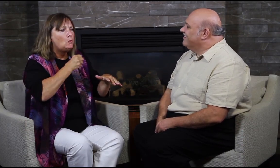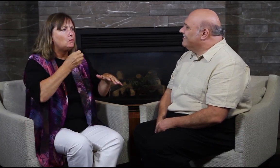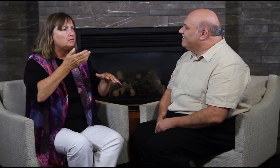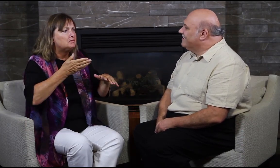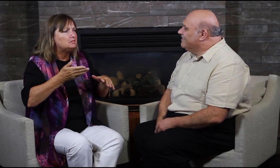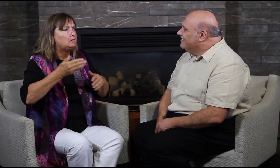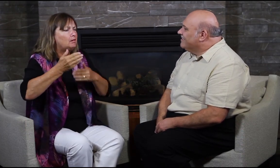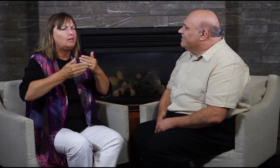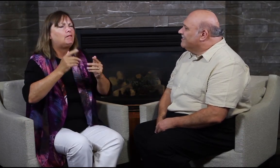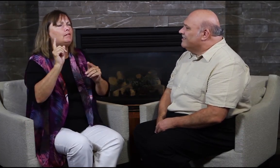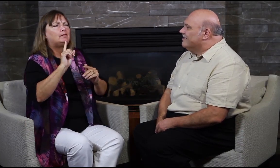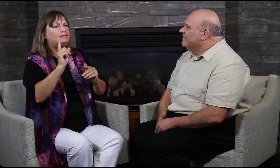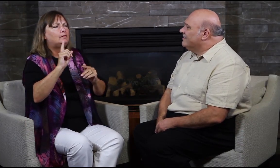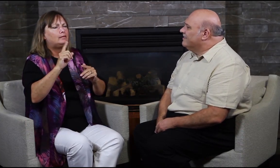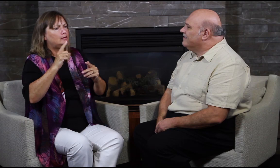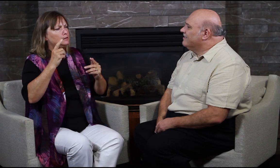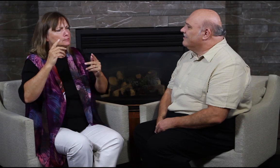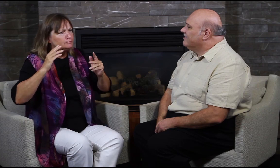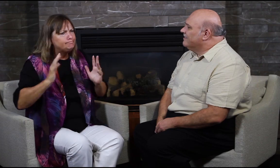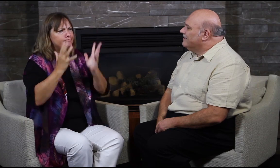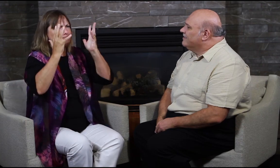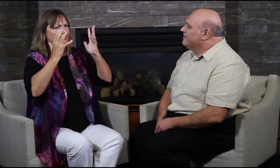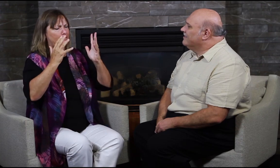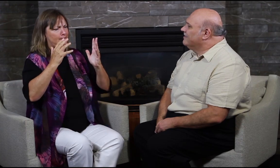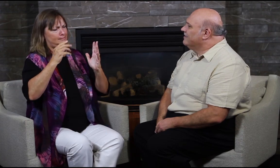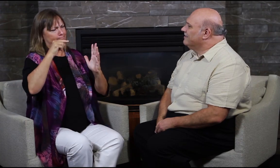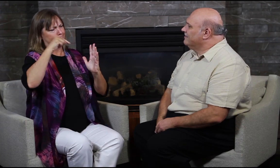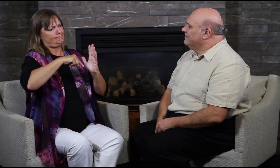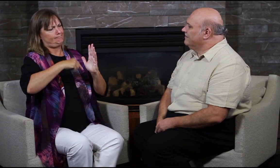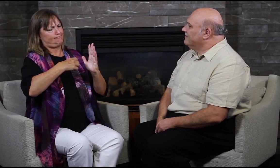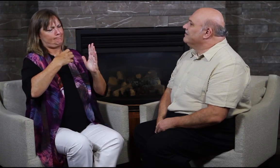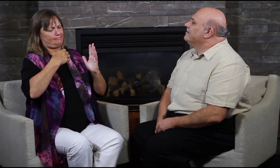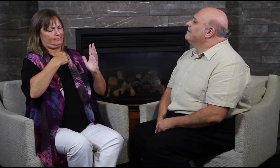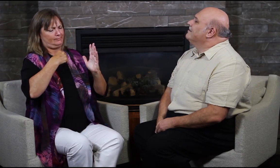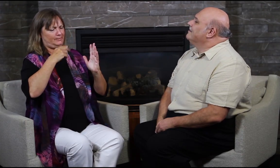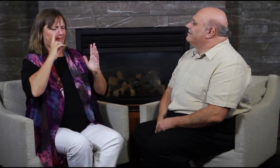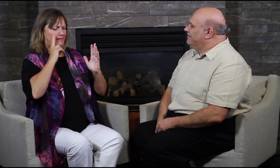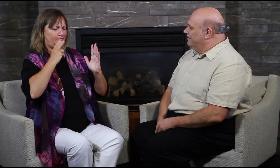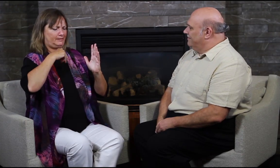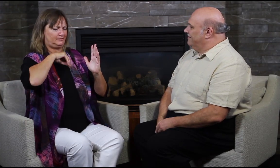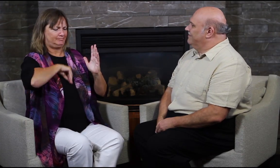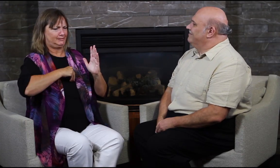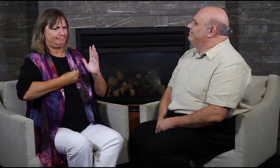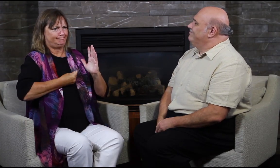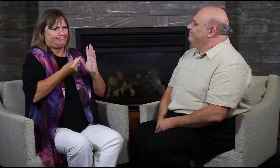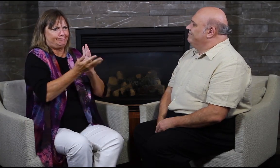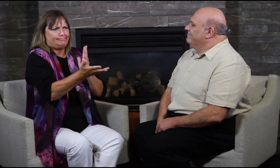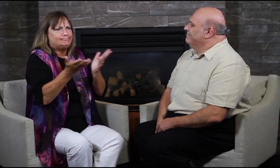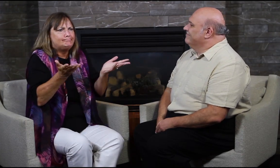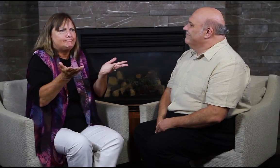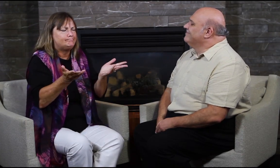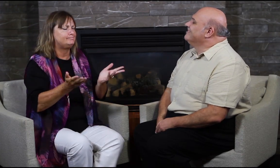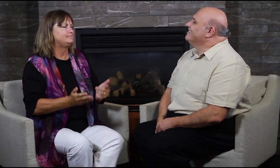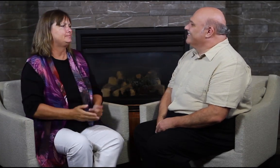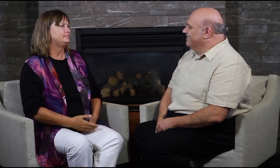have talents. We aren’t interested to display antiques and archives because they aren’t helpful to us today.